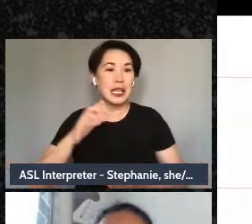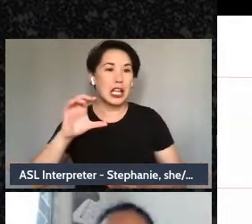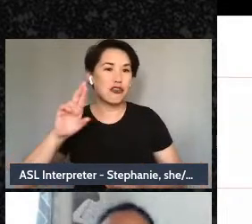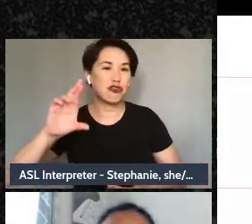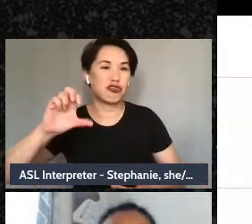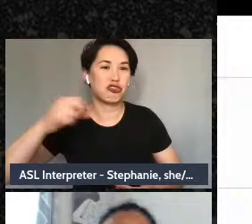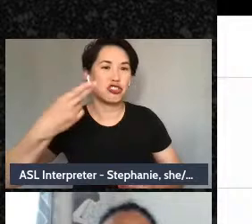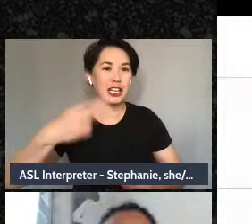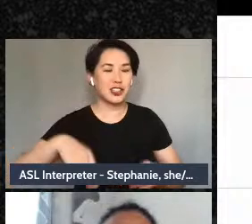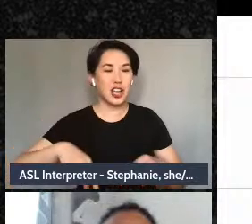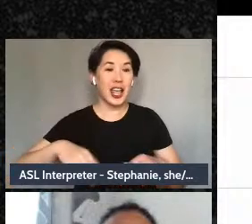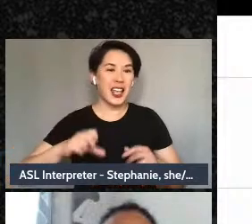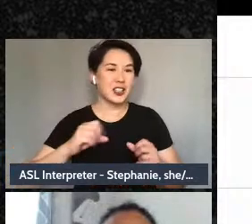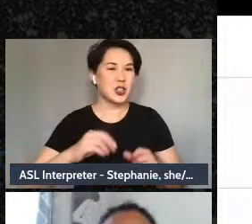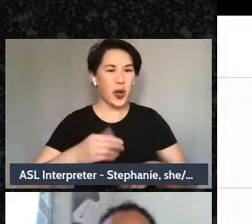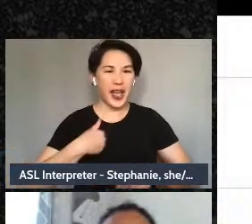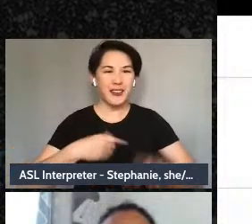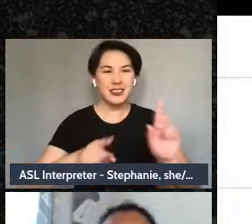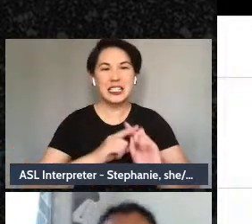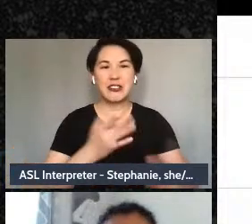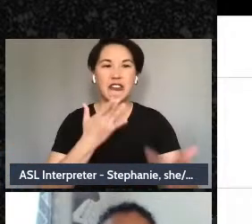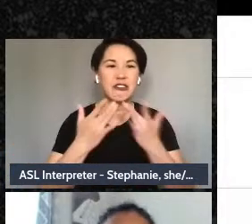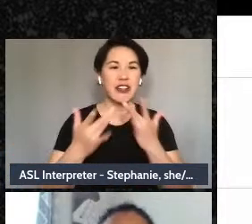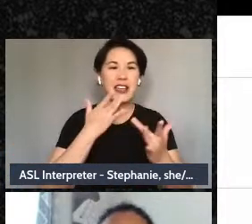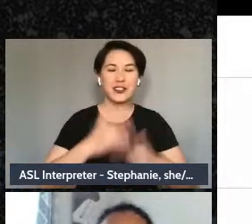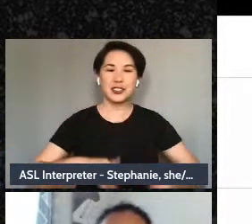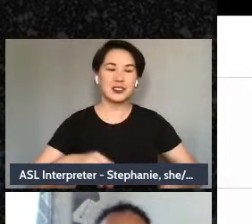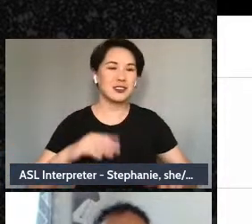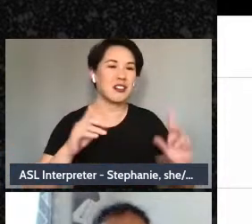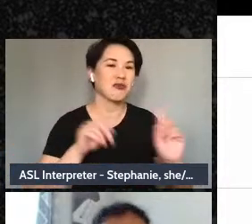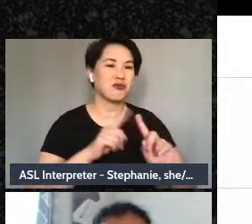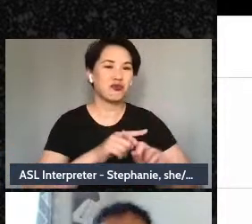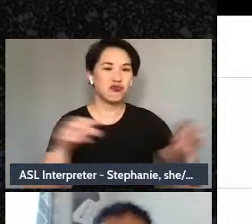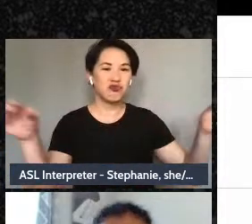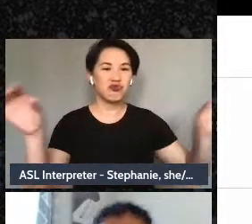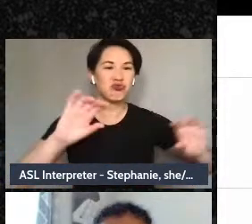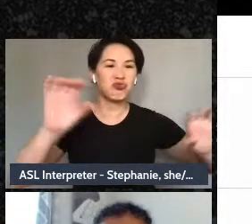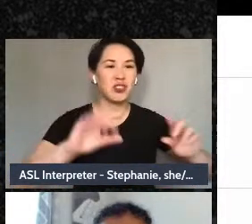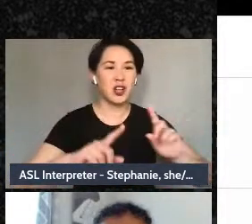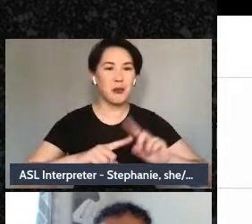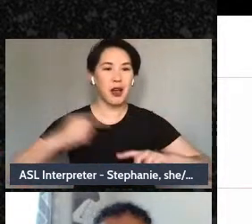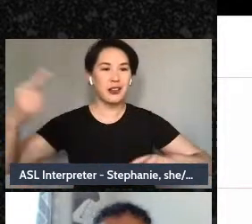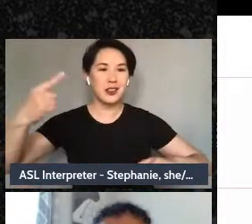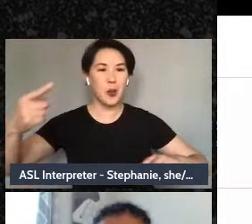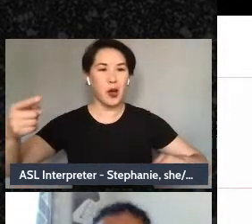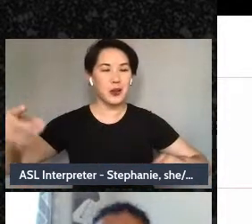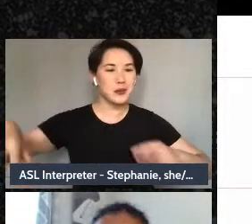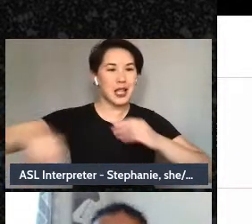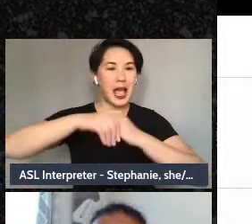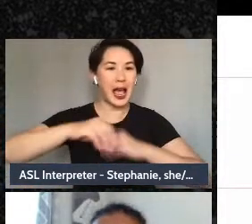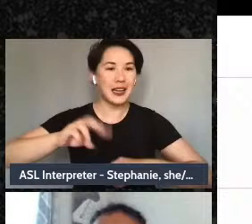it down and adding water to it, and it's like, it like dilutes like the power of it the nutrients,